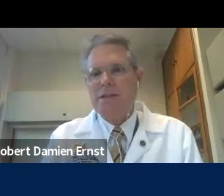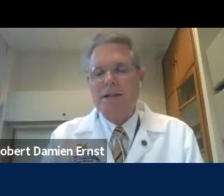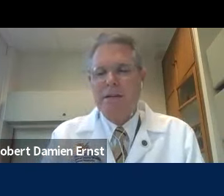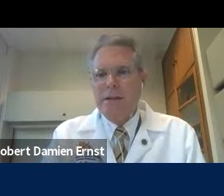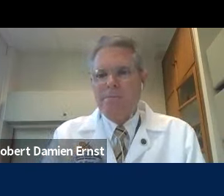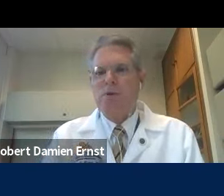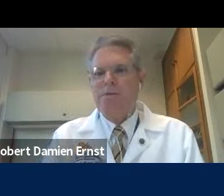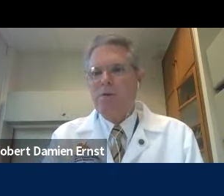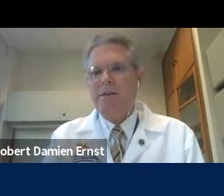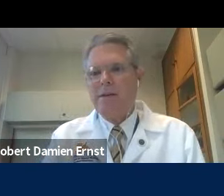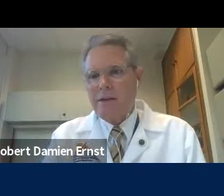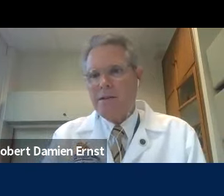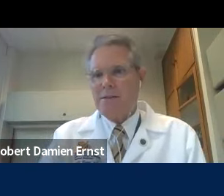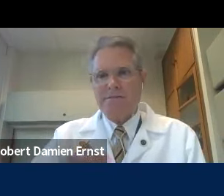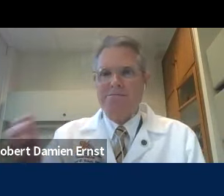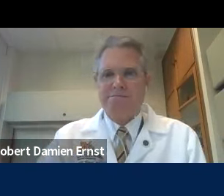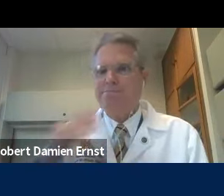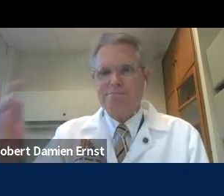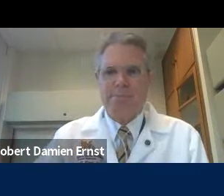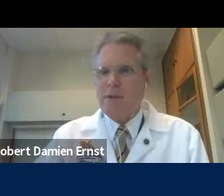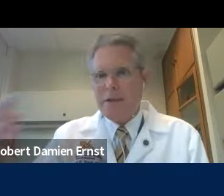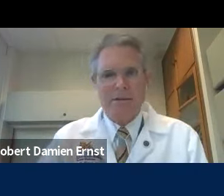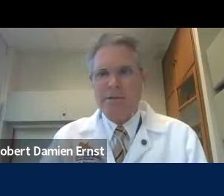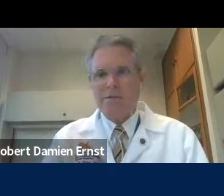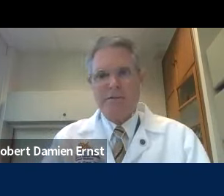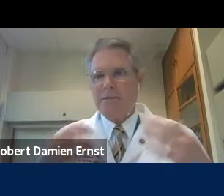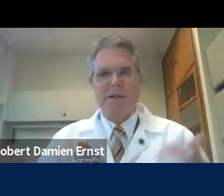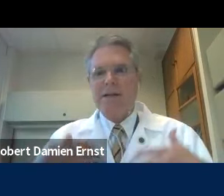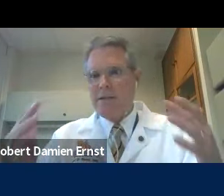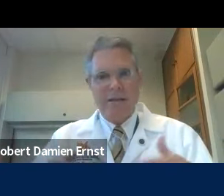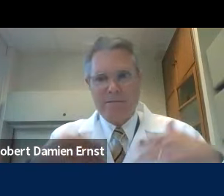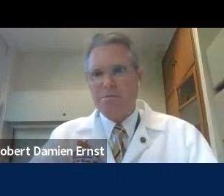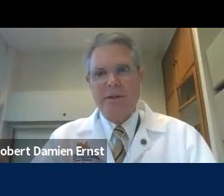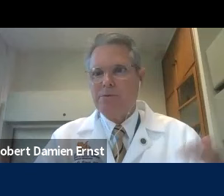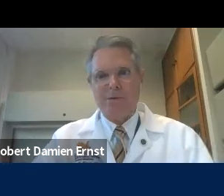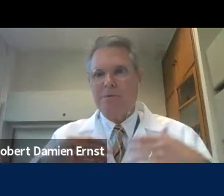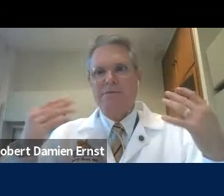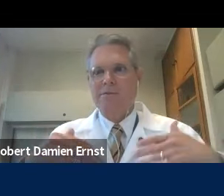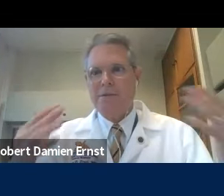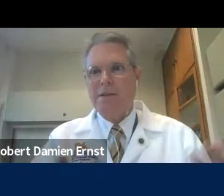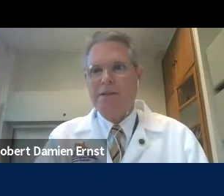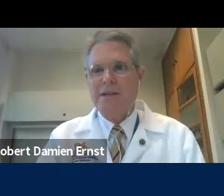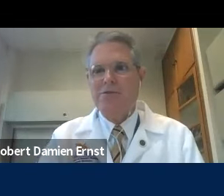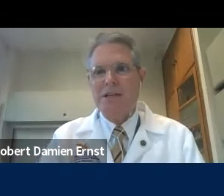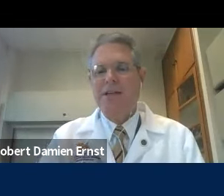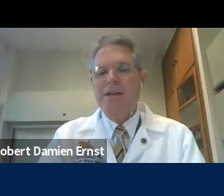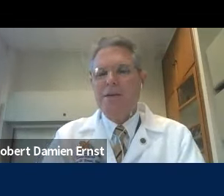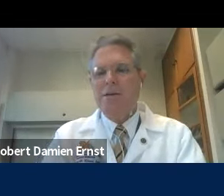review of other kinds of, whether it's an essay for plagiarism, or some other kinds of cheating,